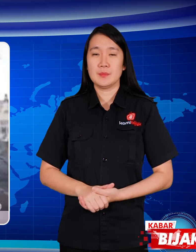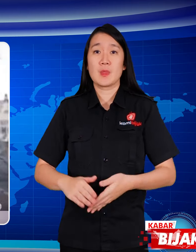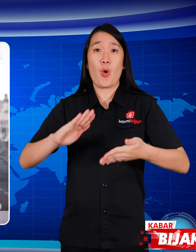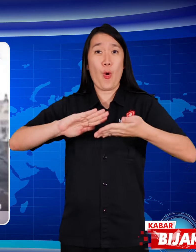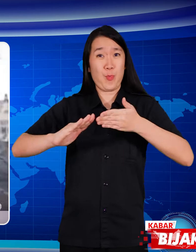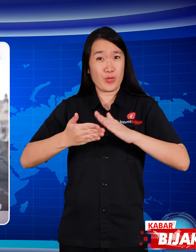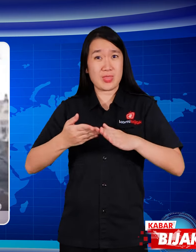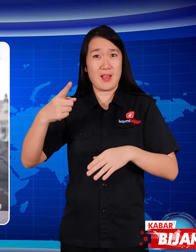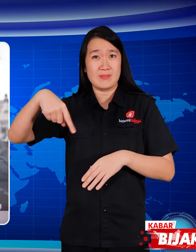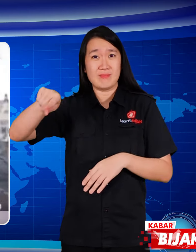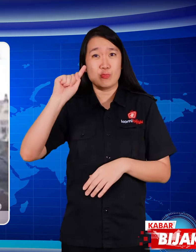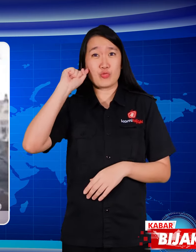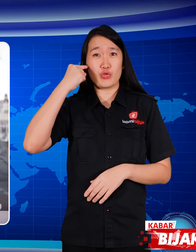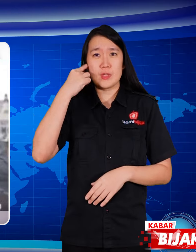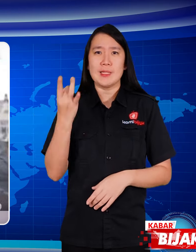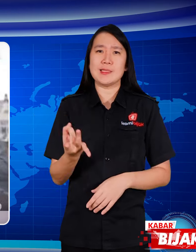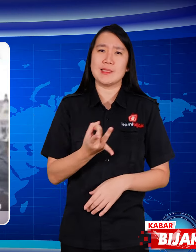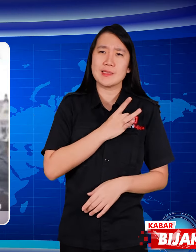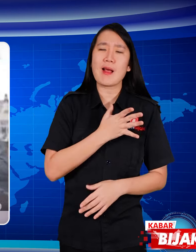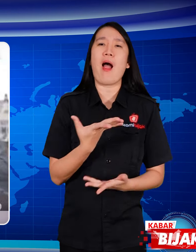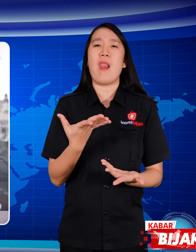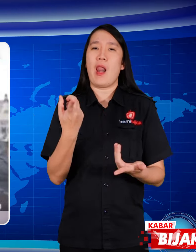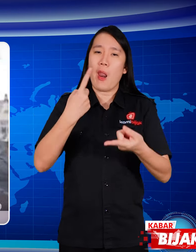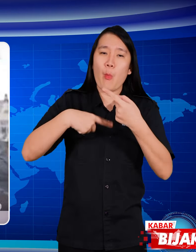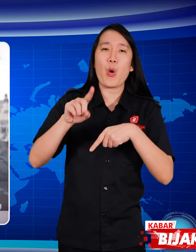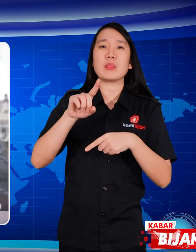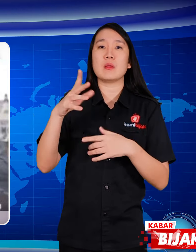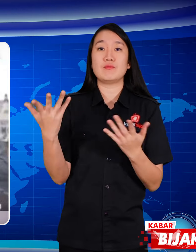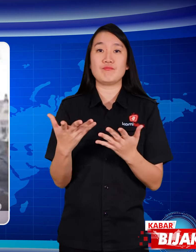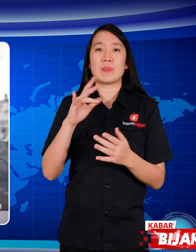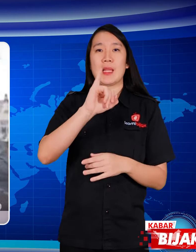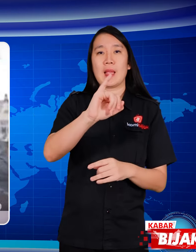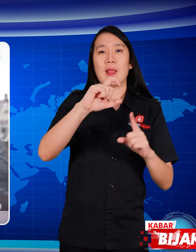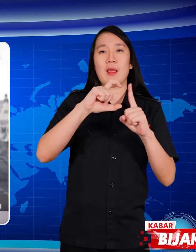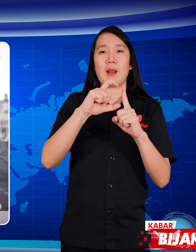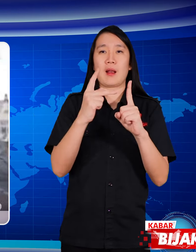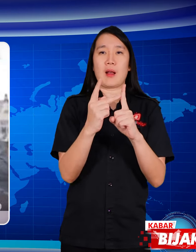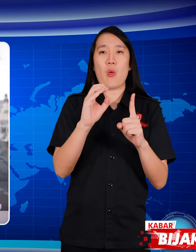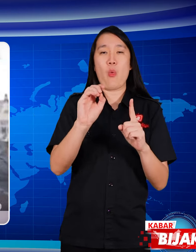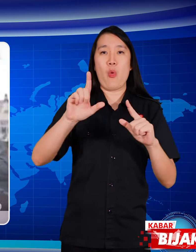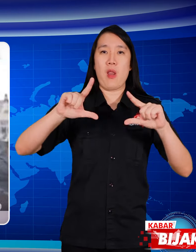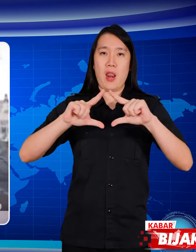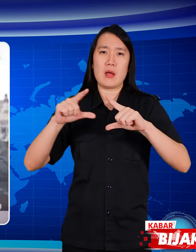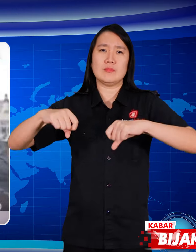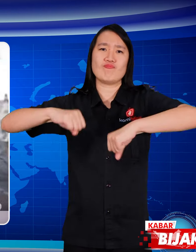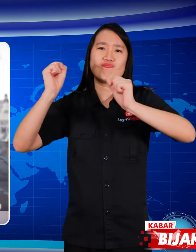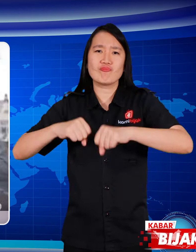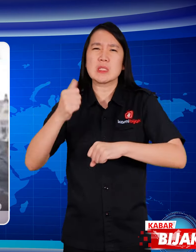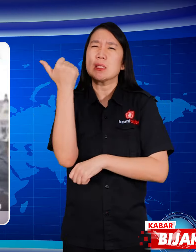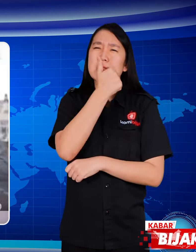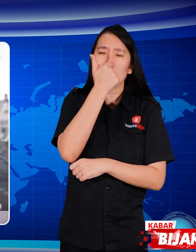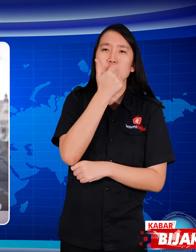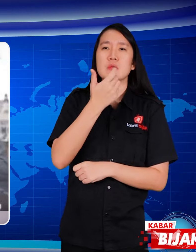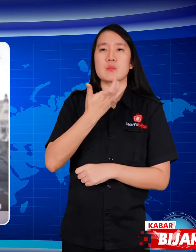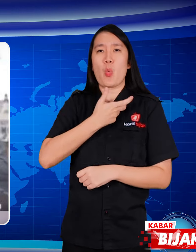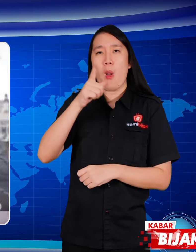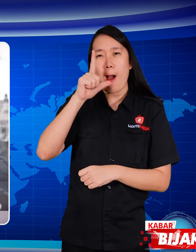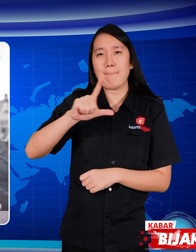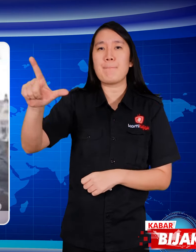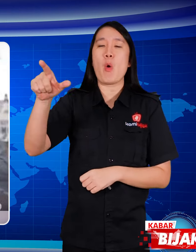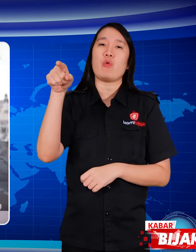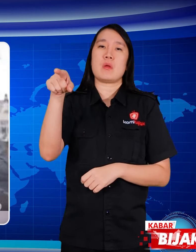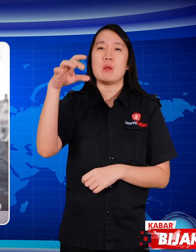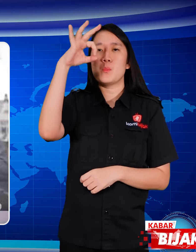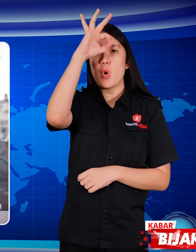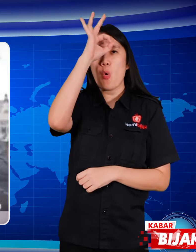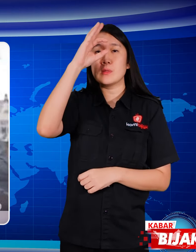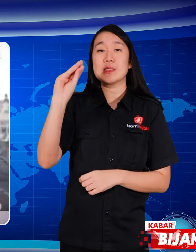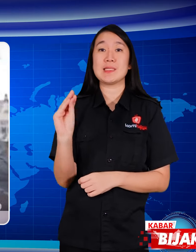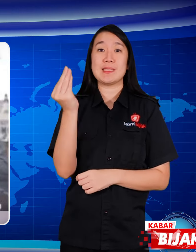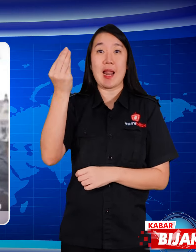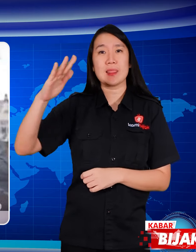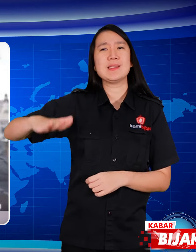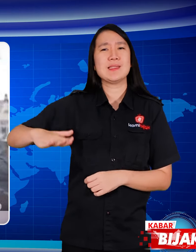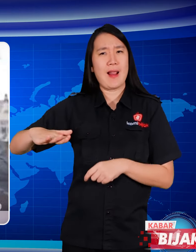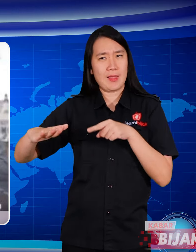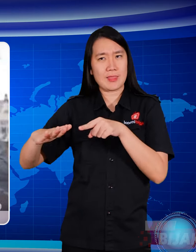The Deaf Community is upset, via IDHOLA agree and seriously report to the South Jakarta police,